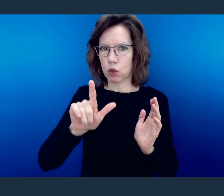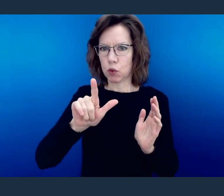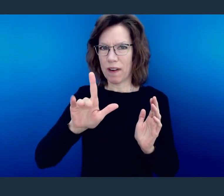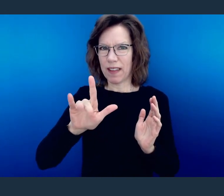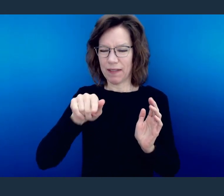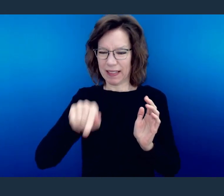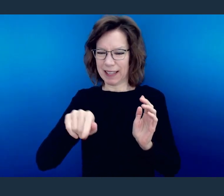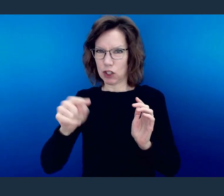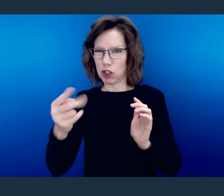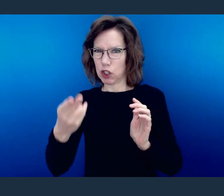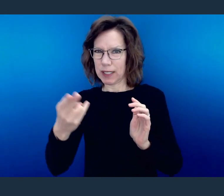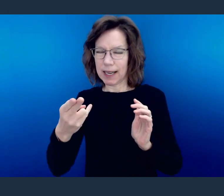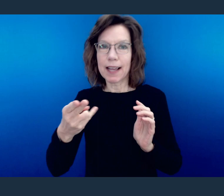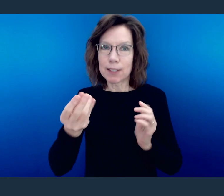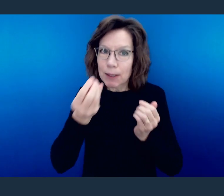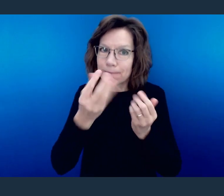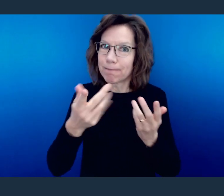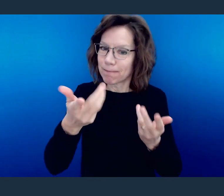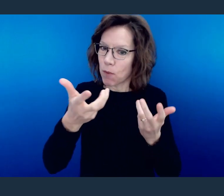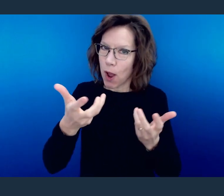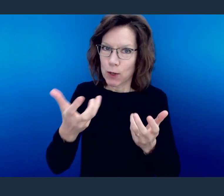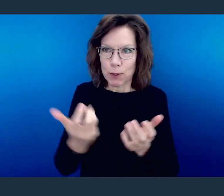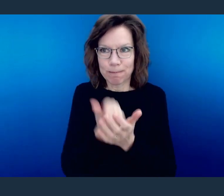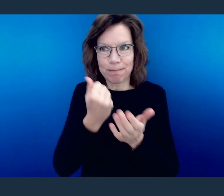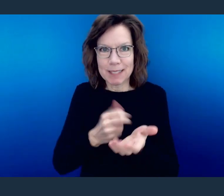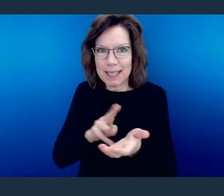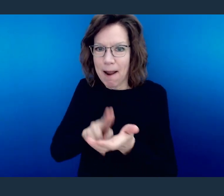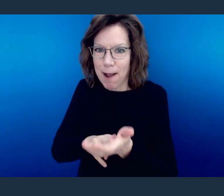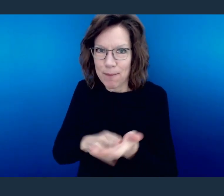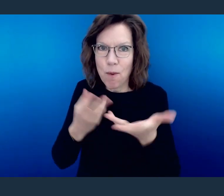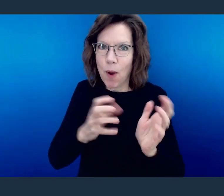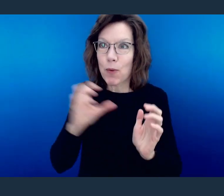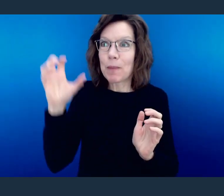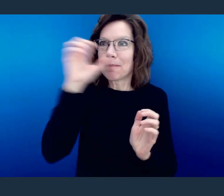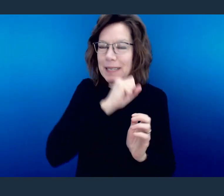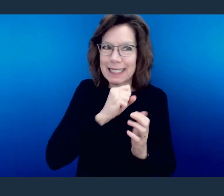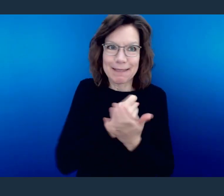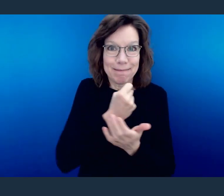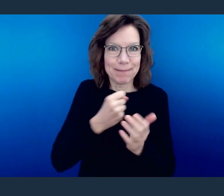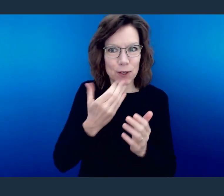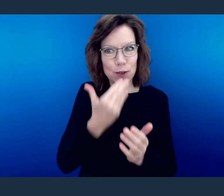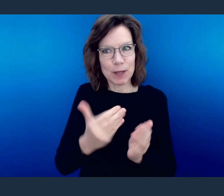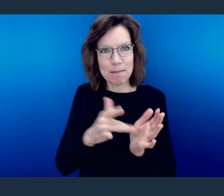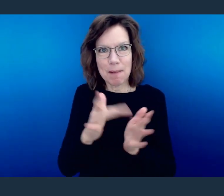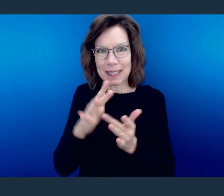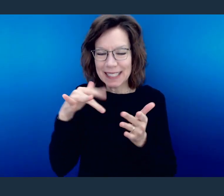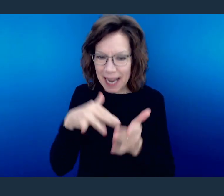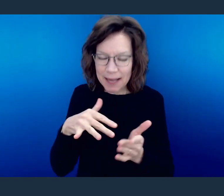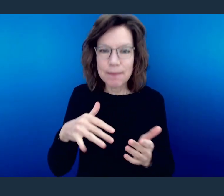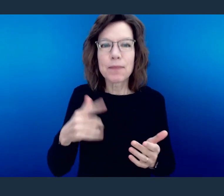That's this coming Thursday, so you're going to want to make sure that you sign up so you don't miss out on that great study.